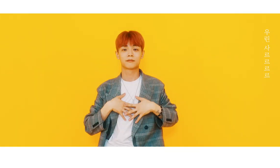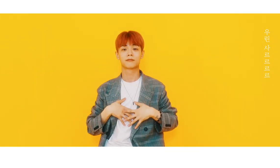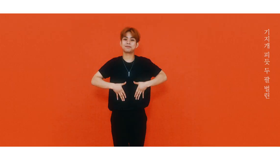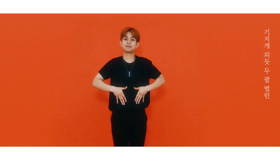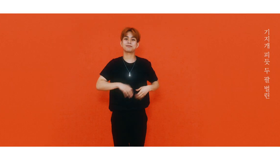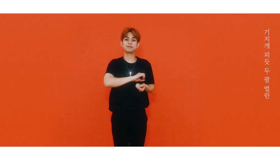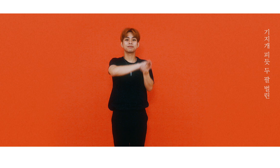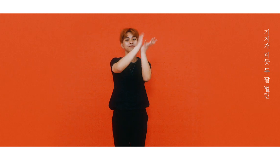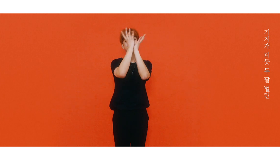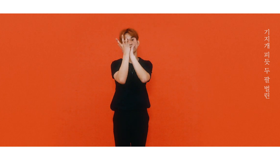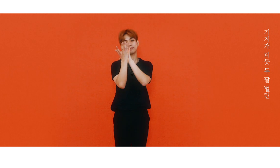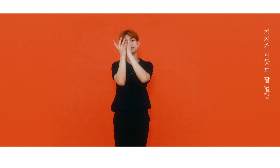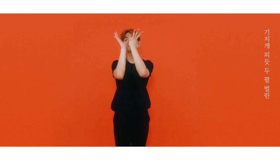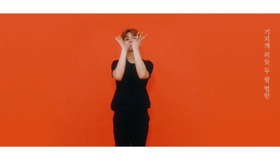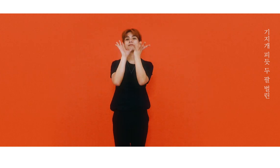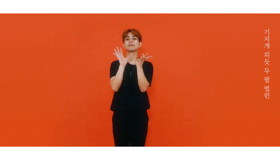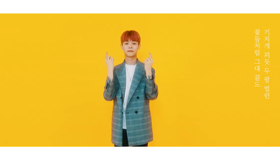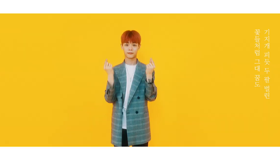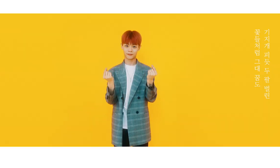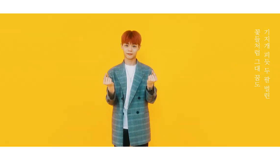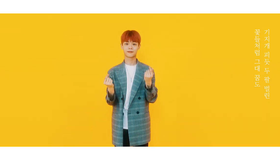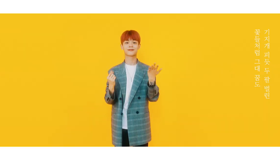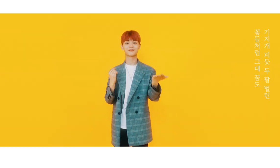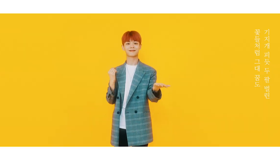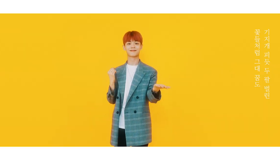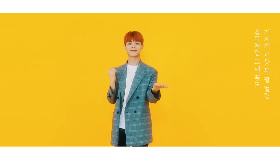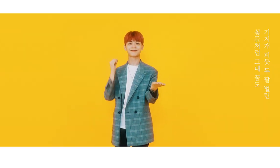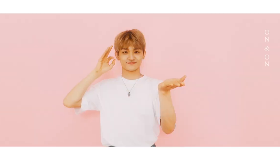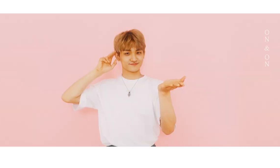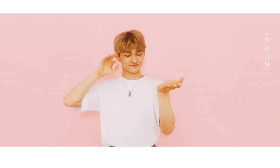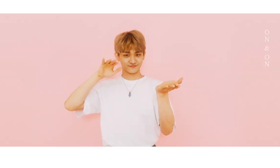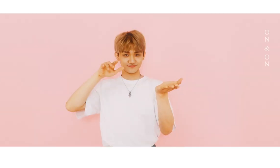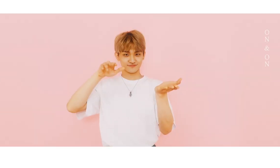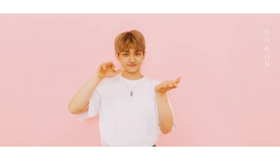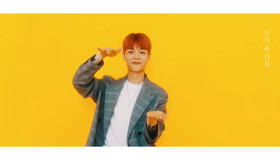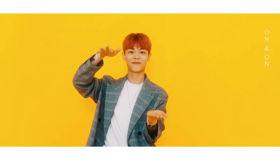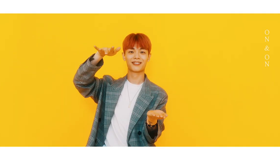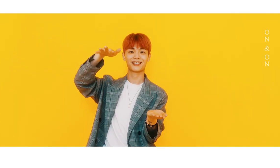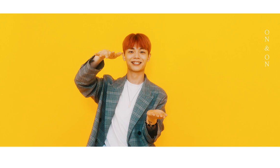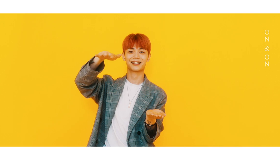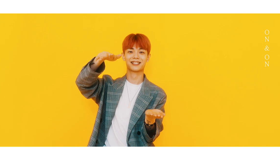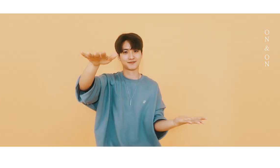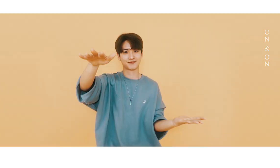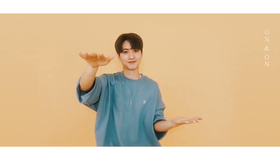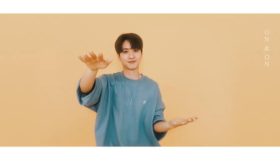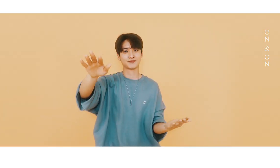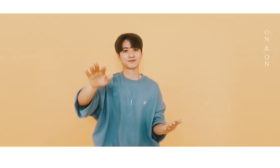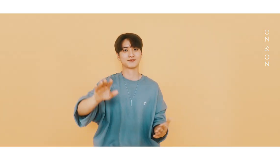Like flowers with open arms, your dreams go on & on